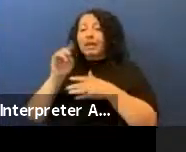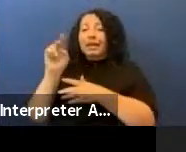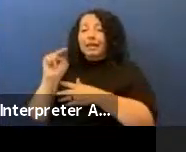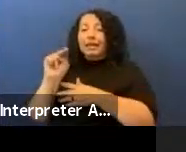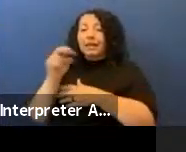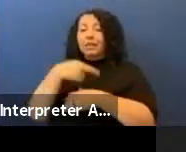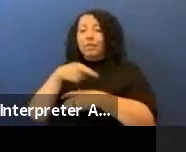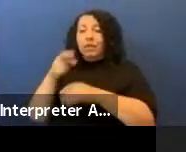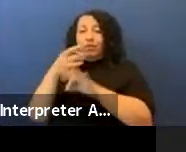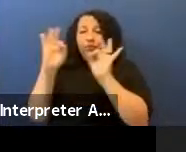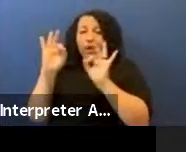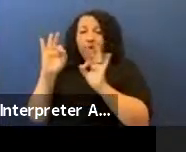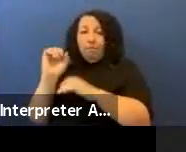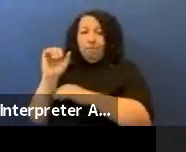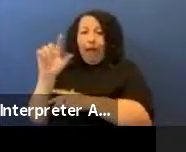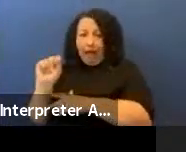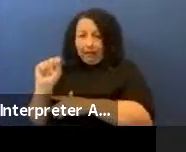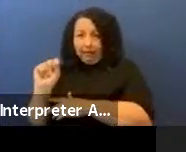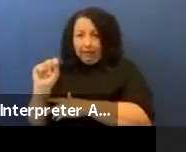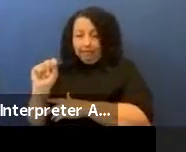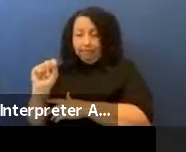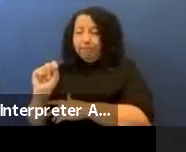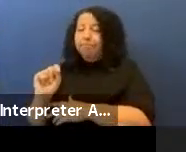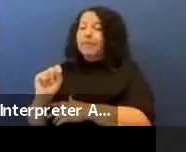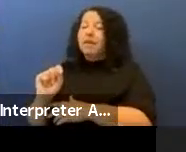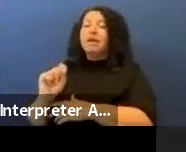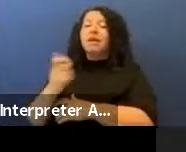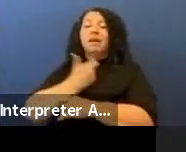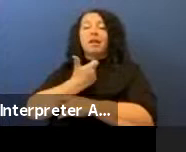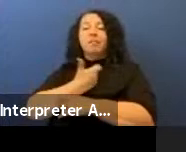and I was so privileged to have been